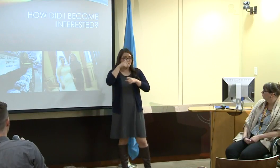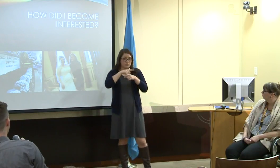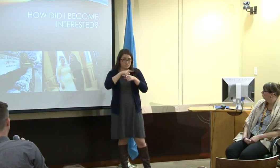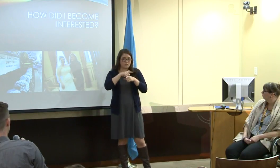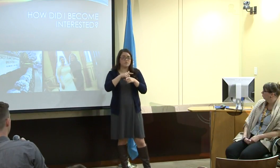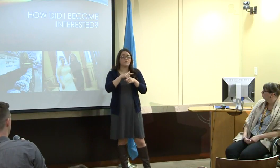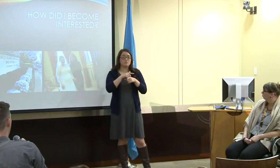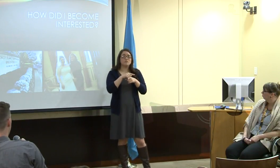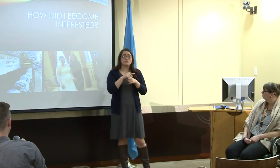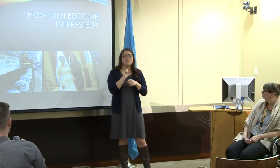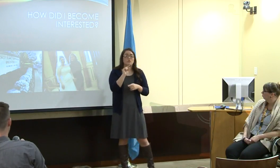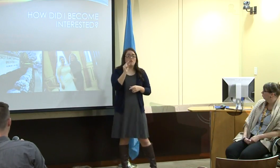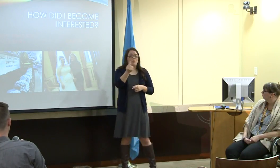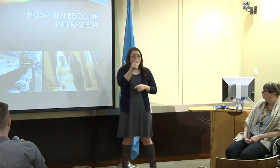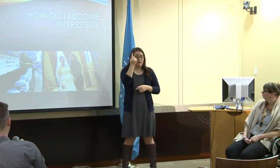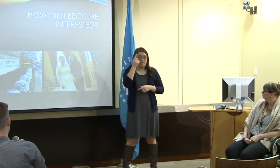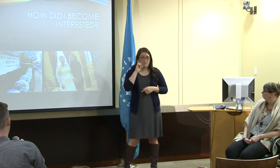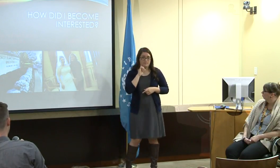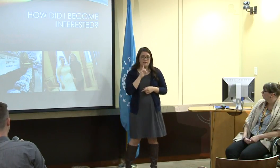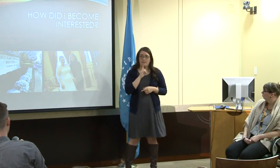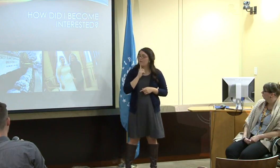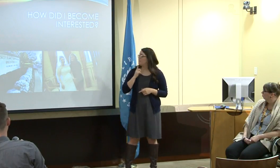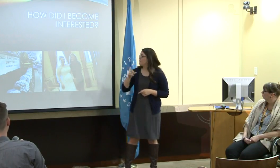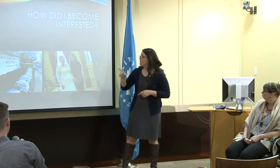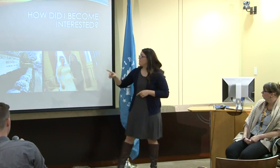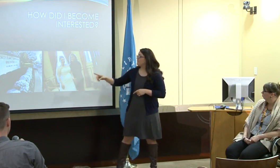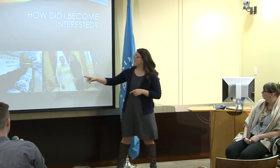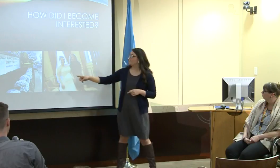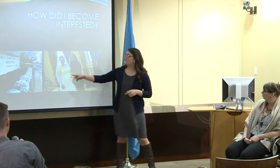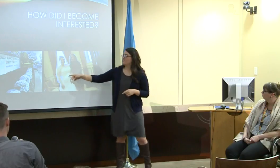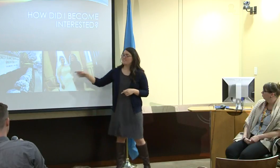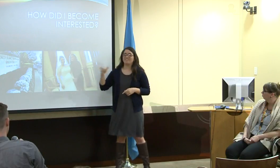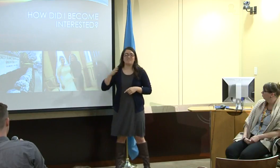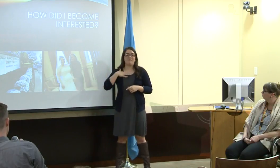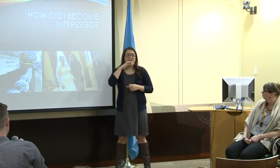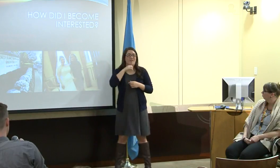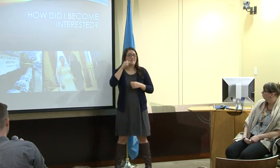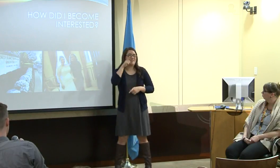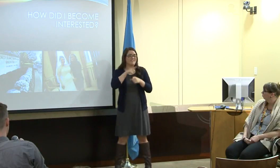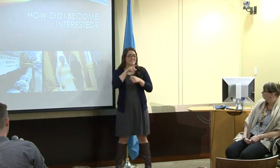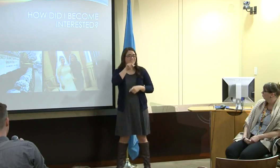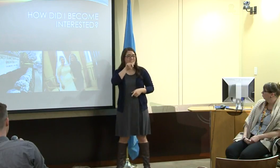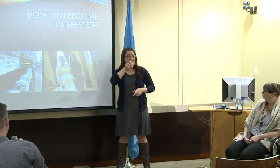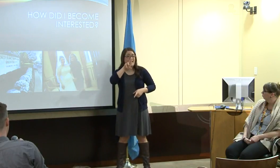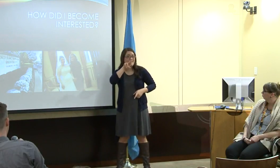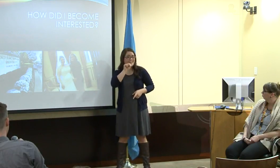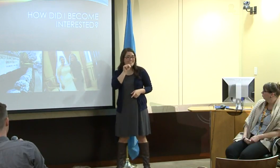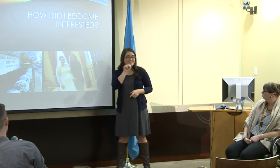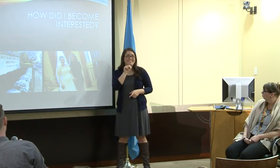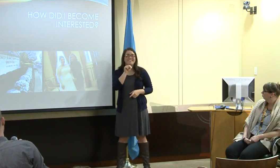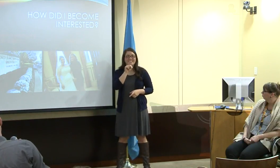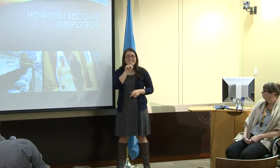And I come from a family of six brothers and sisters. And this is my older sister --